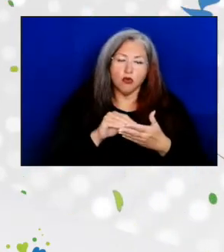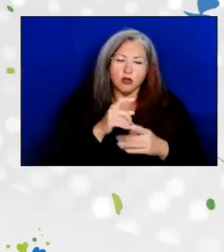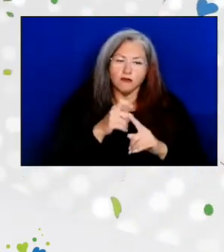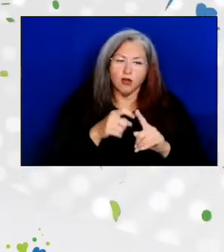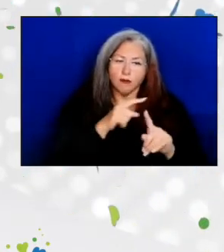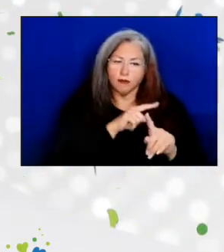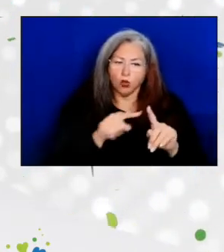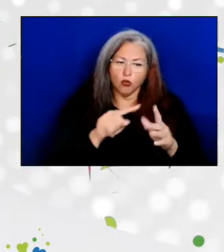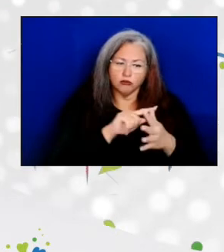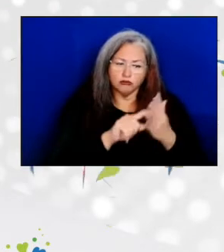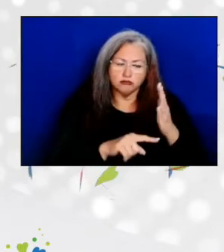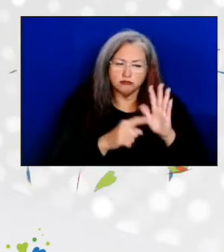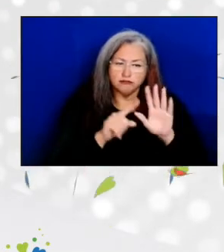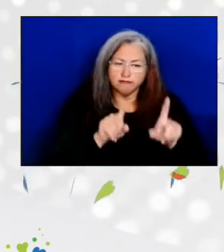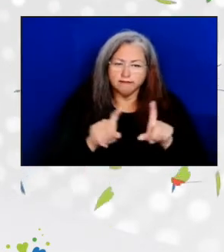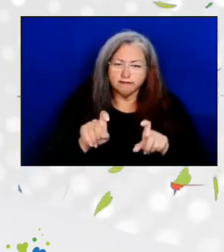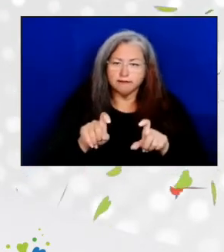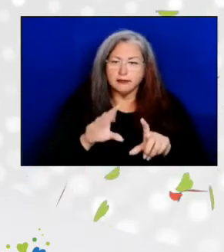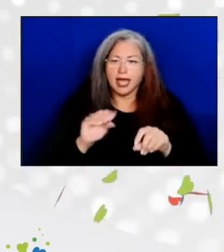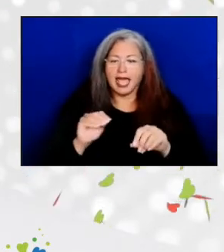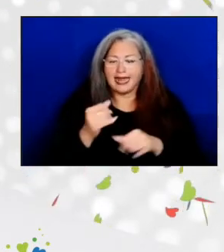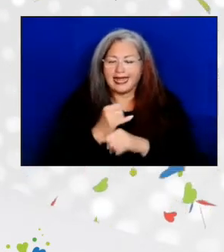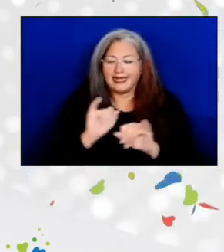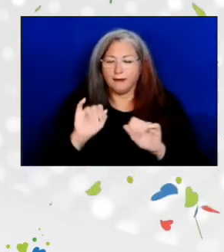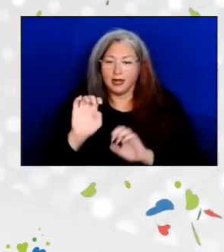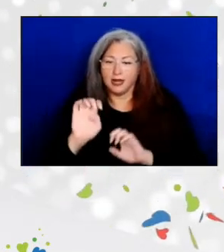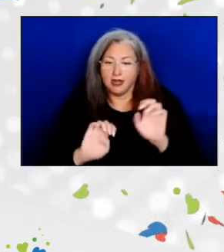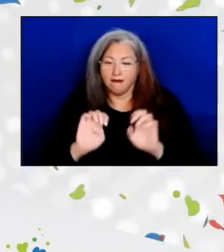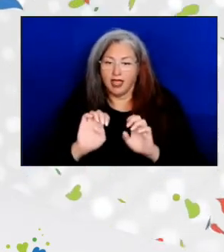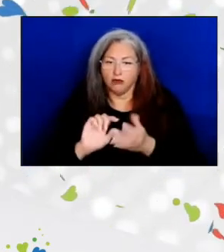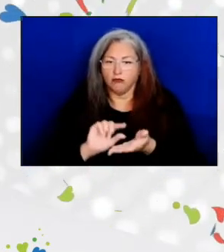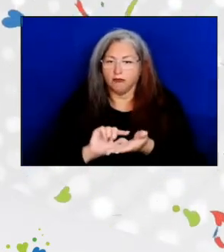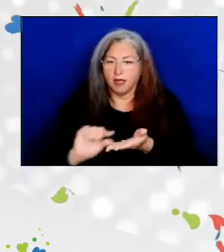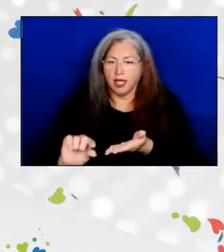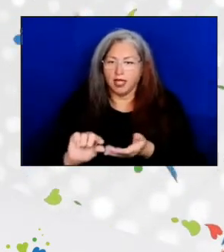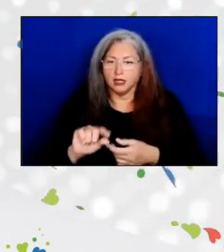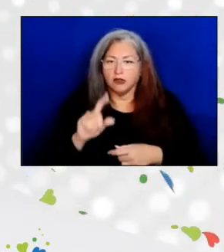And it funded an independent evaluation of those projects.